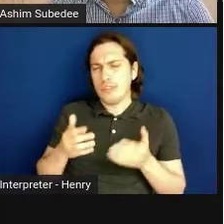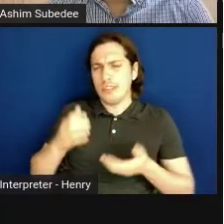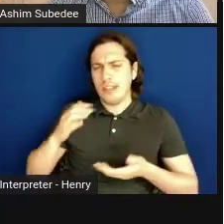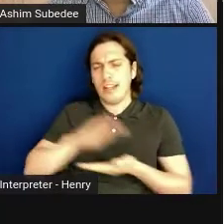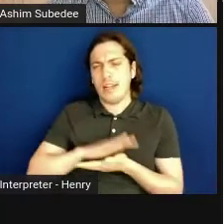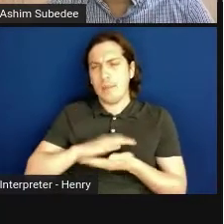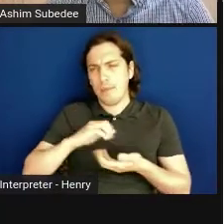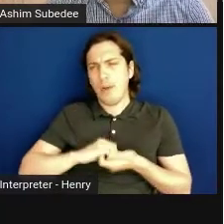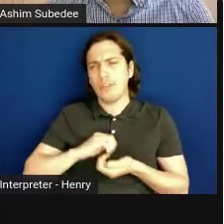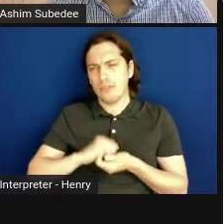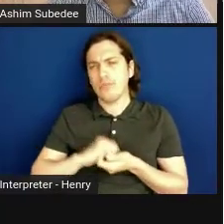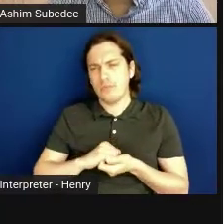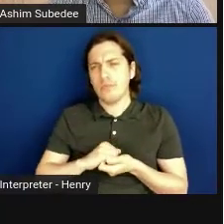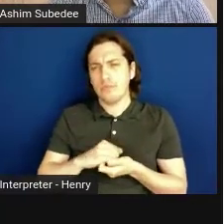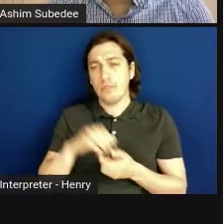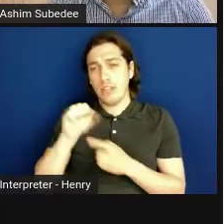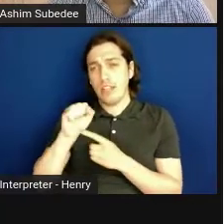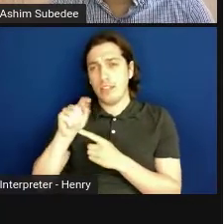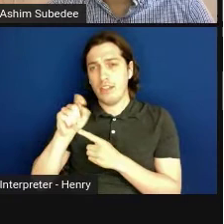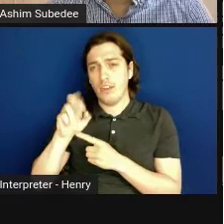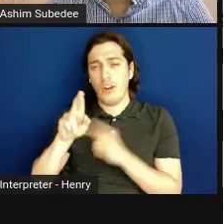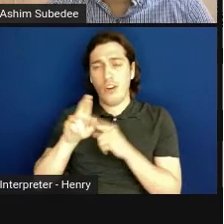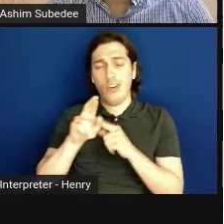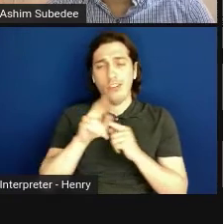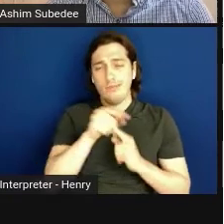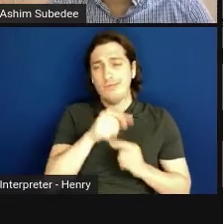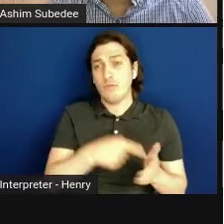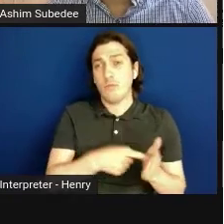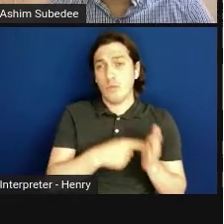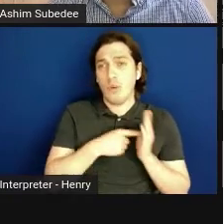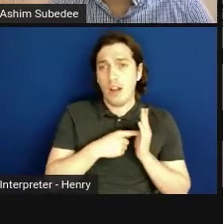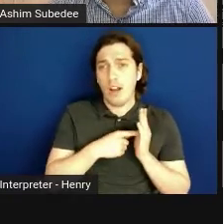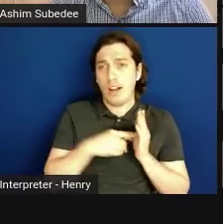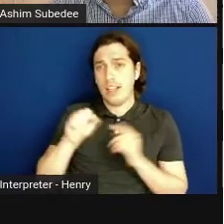and so, with STTR, you are required to do it. SBIR, you are allowed to do it,